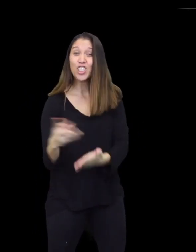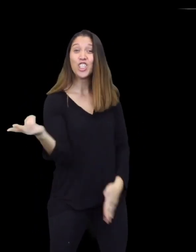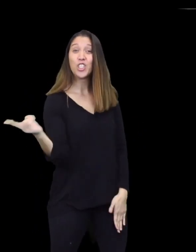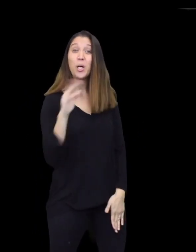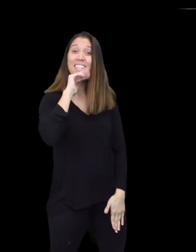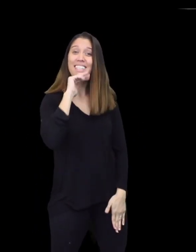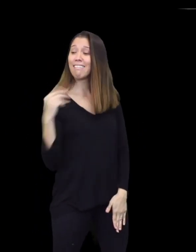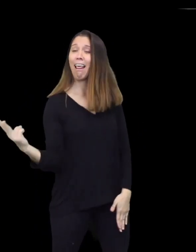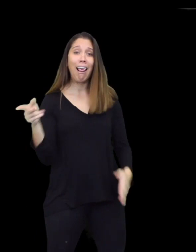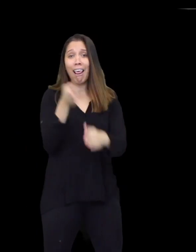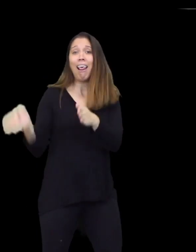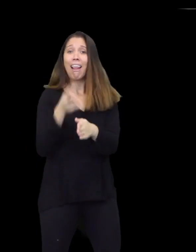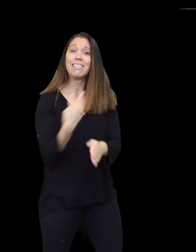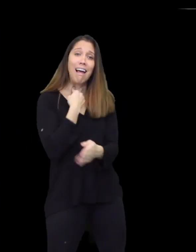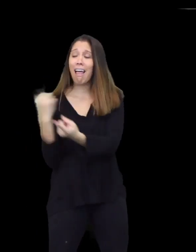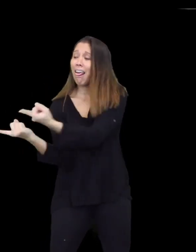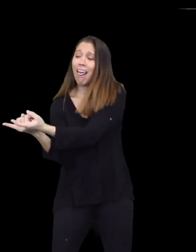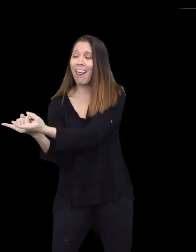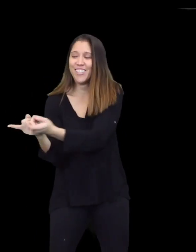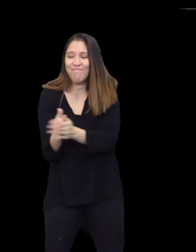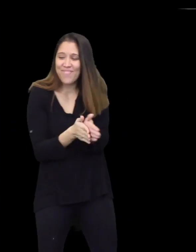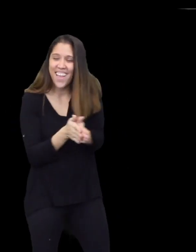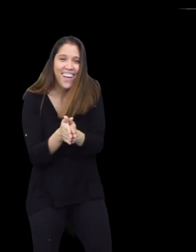The two pigs were stuck on the ground.